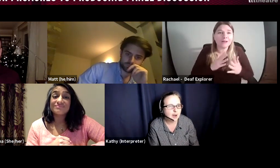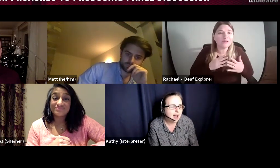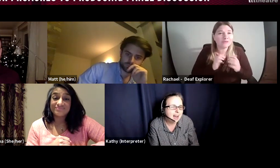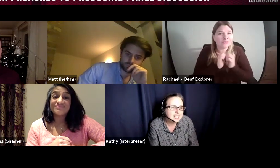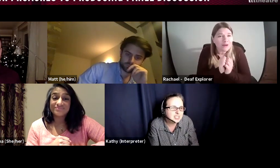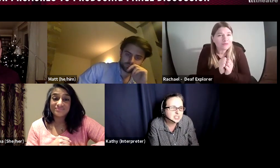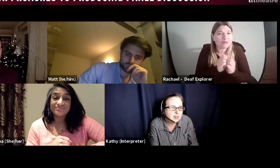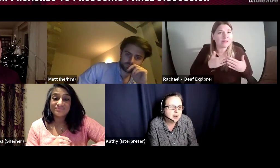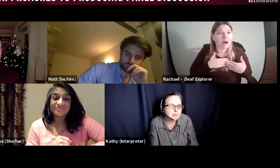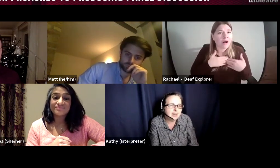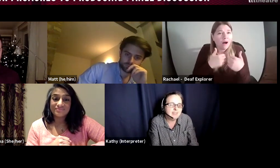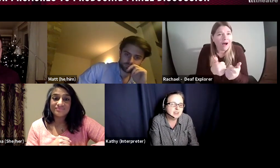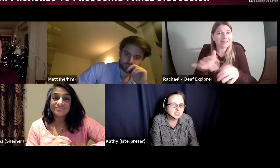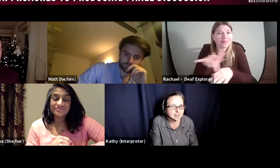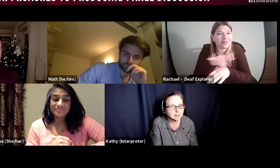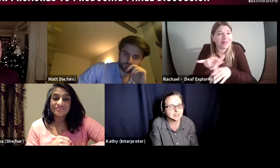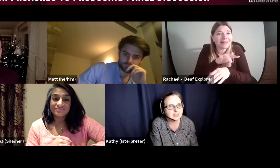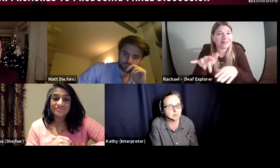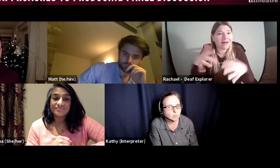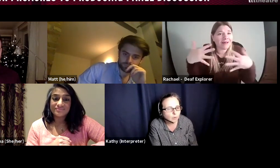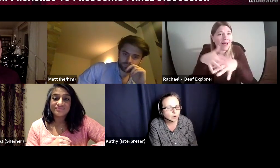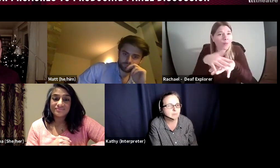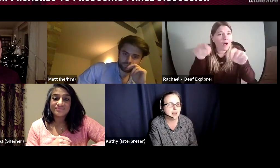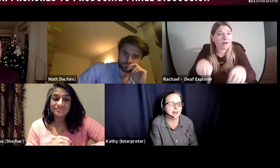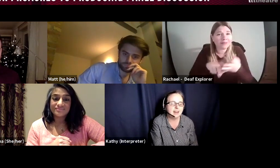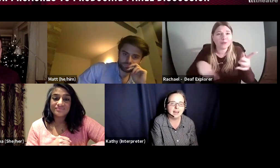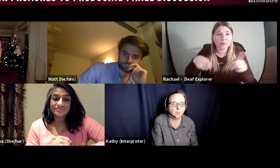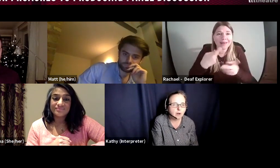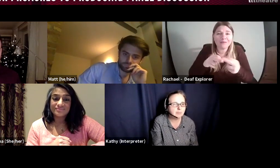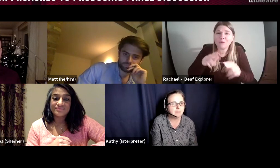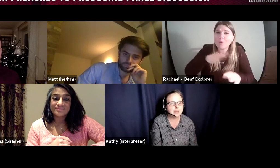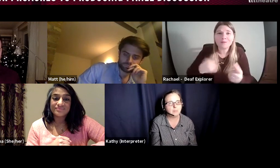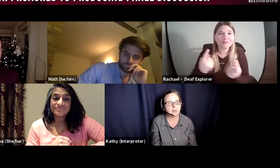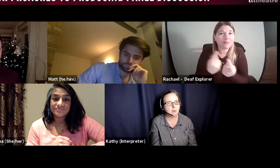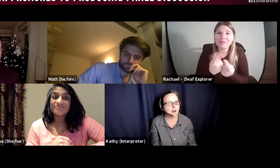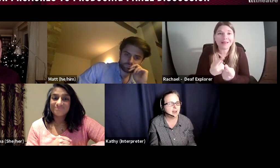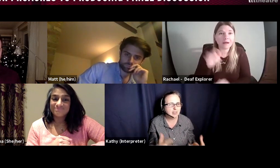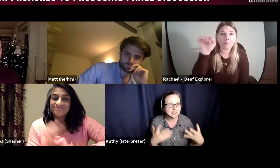And it's just you can't believe how generous and warm and welcoming people are, and I think the